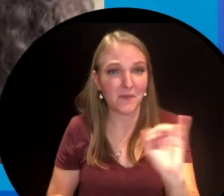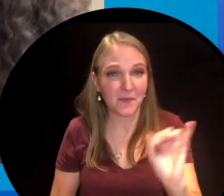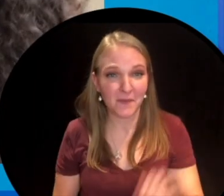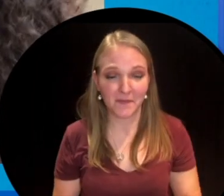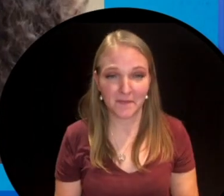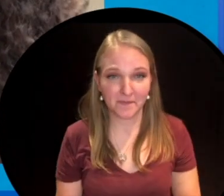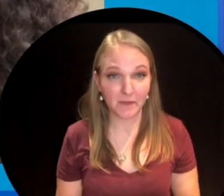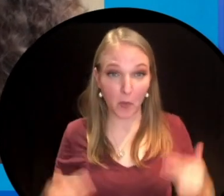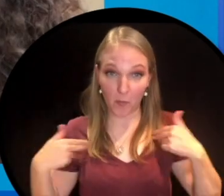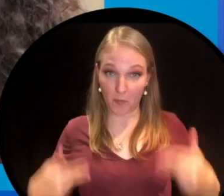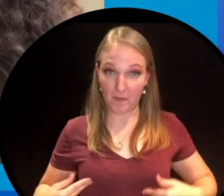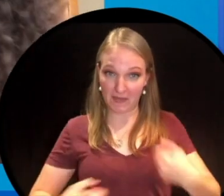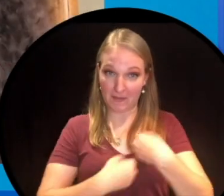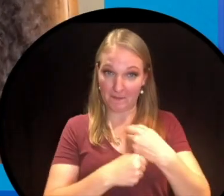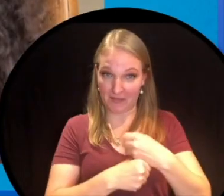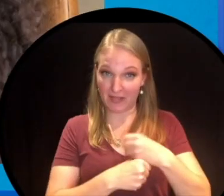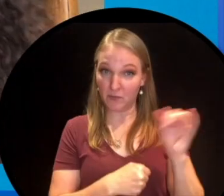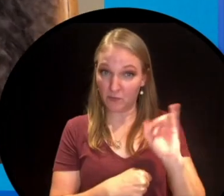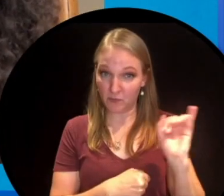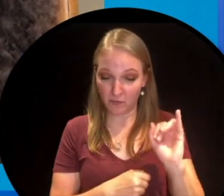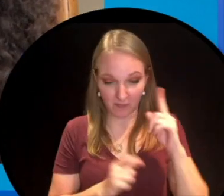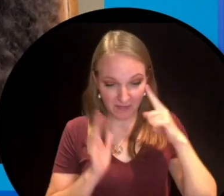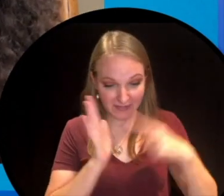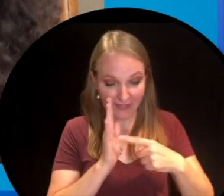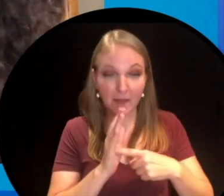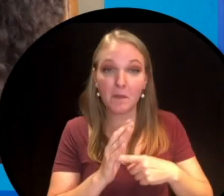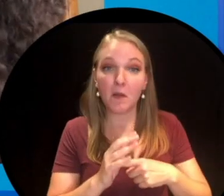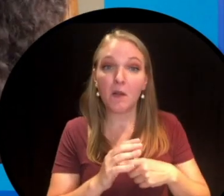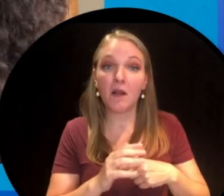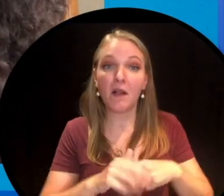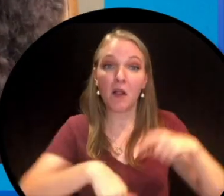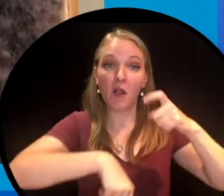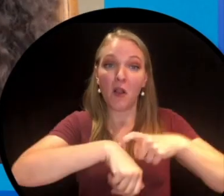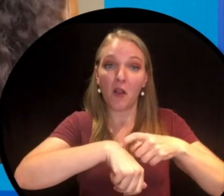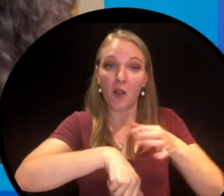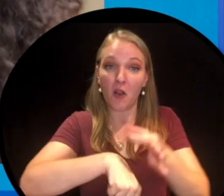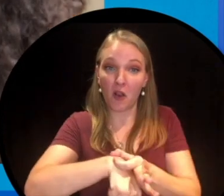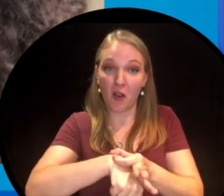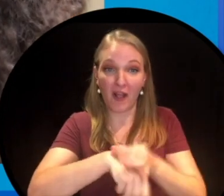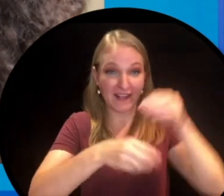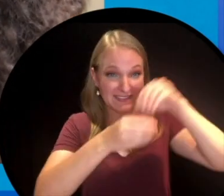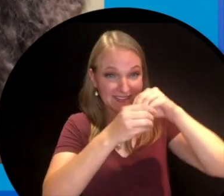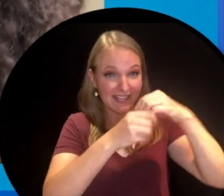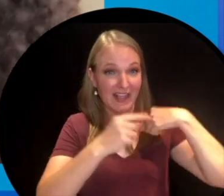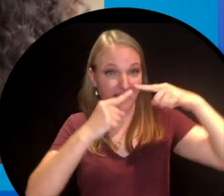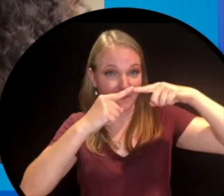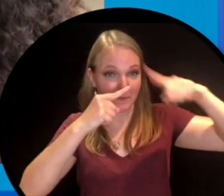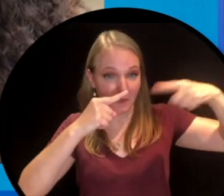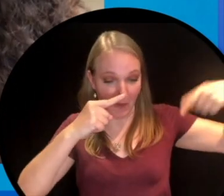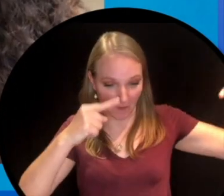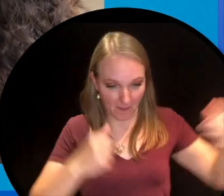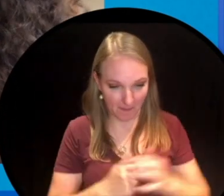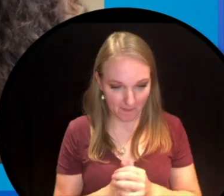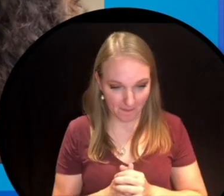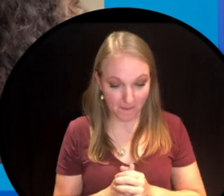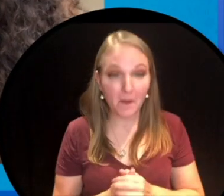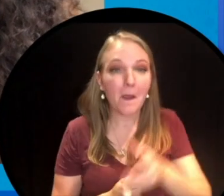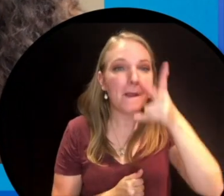And we see spirals in things that humans make too like clockwork things or this